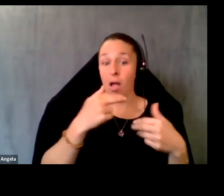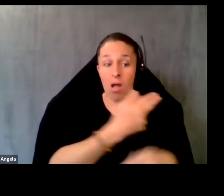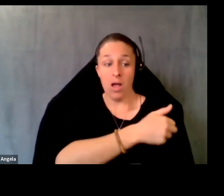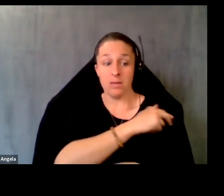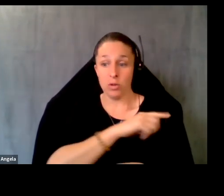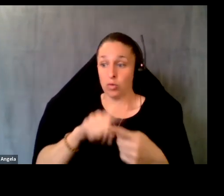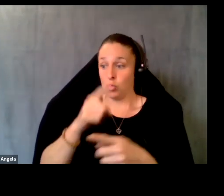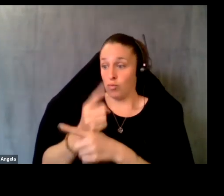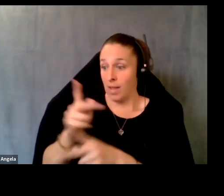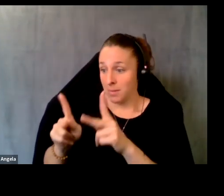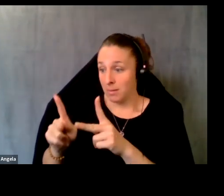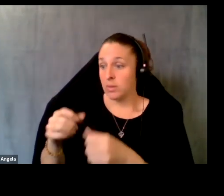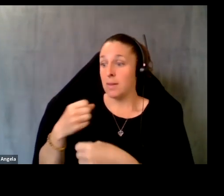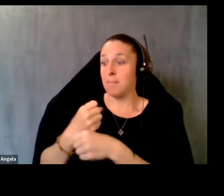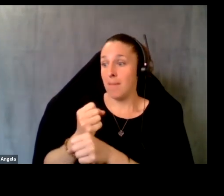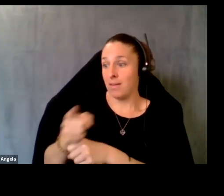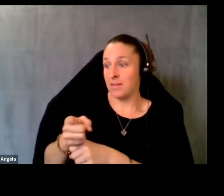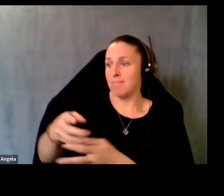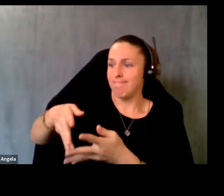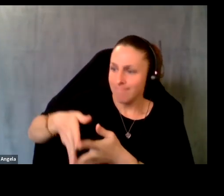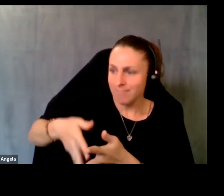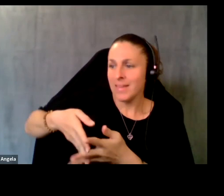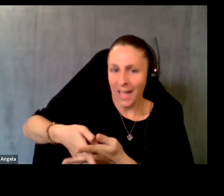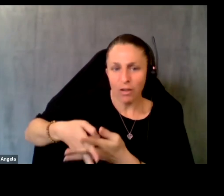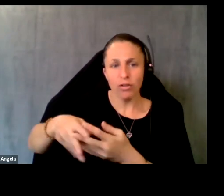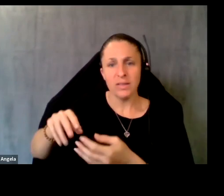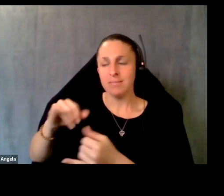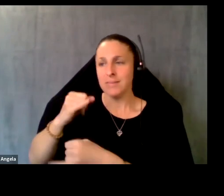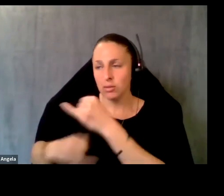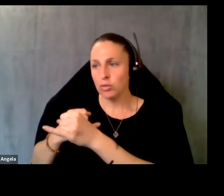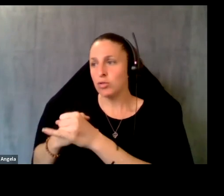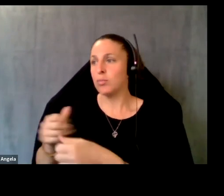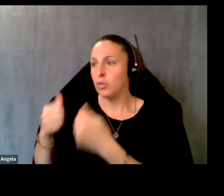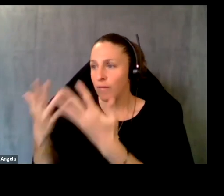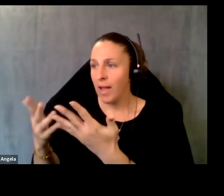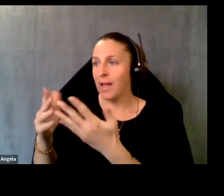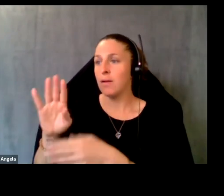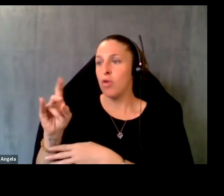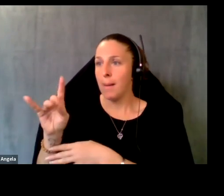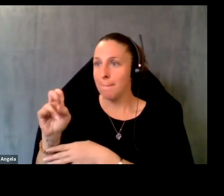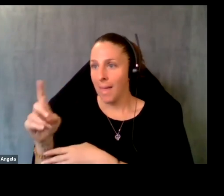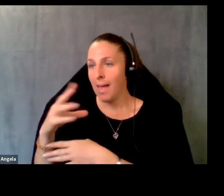become an anchor institution, providing broadband and connectivity to the communities that they